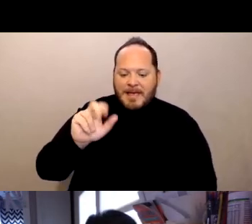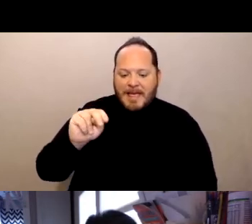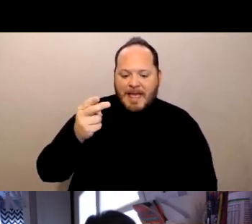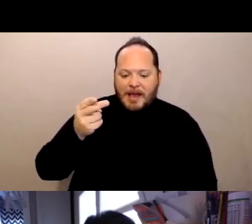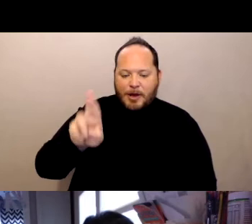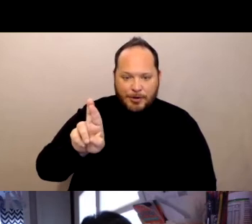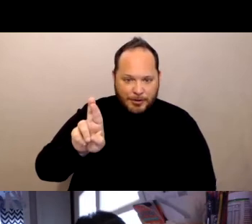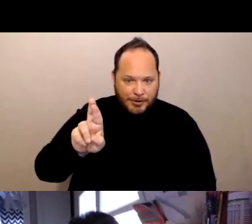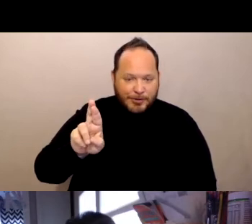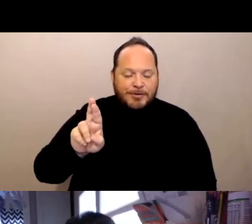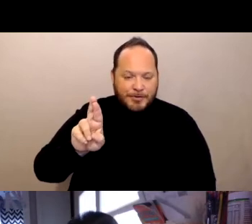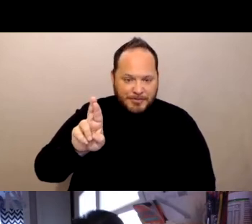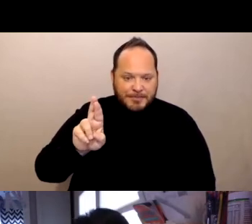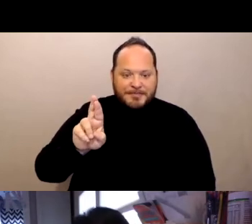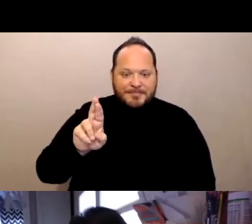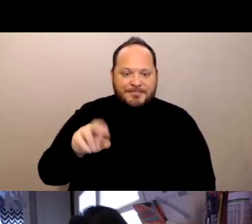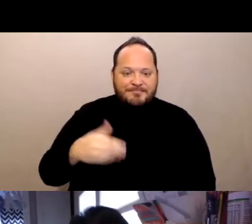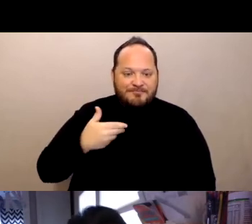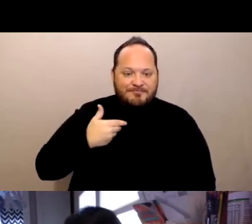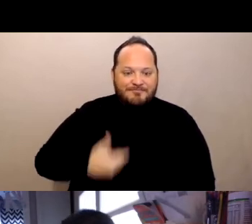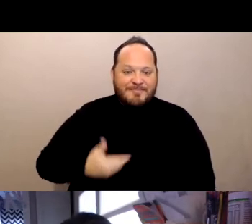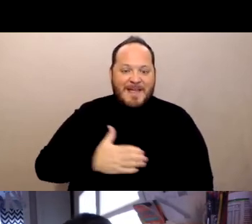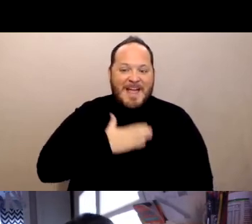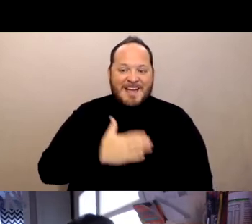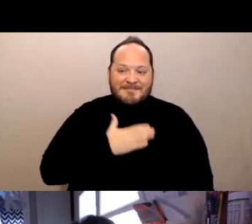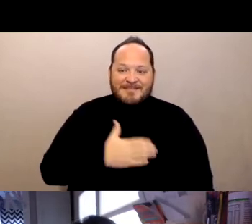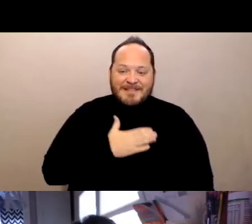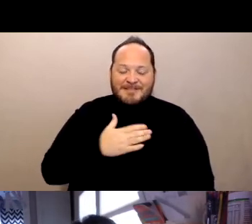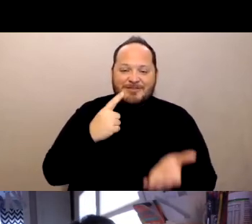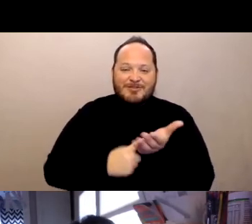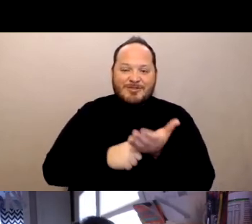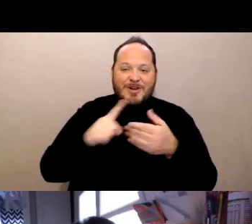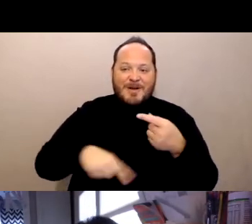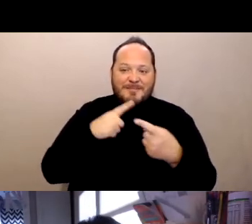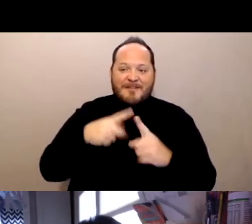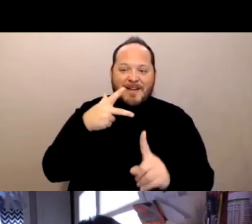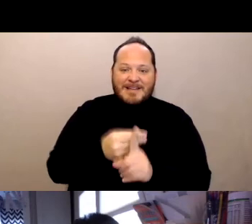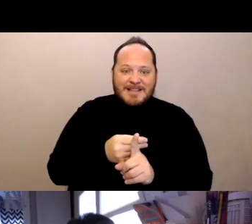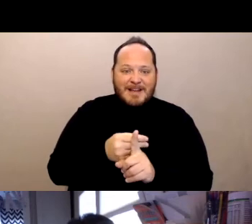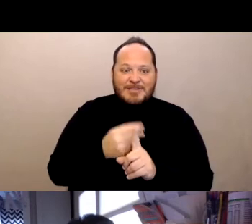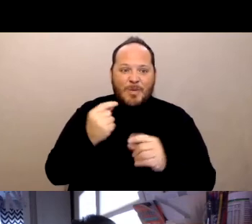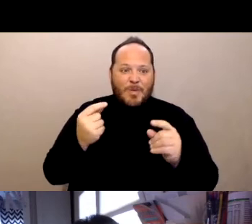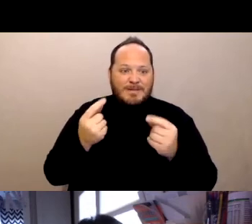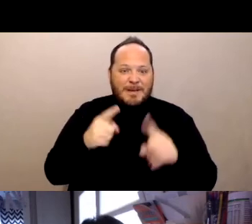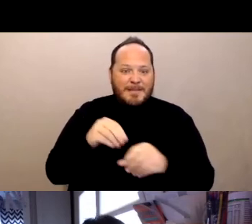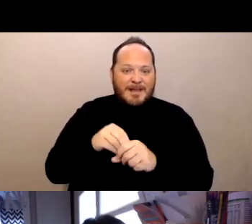I'm happy to talk about the vaccination story and long-term care because there's been a lot of success